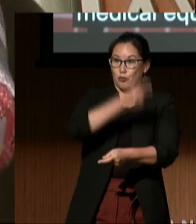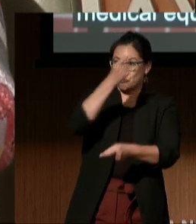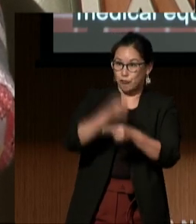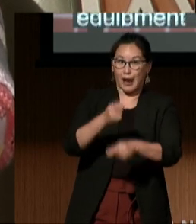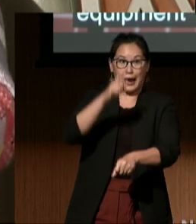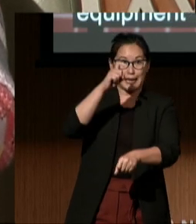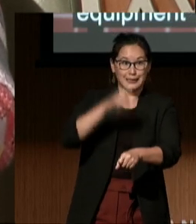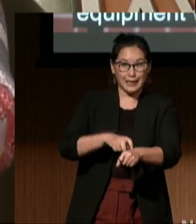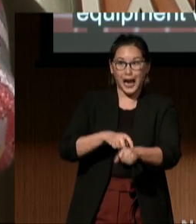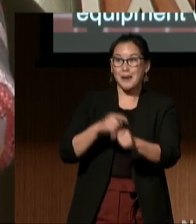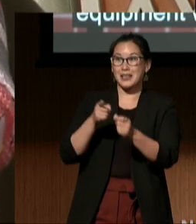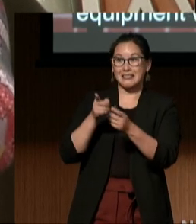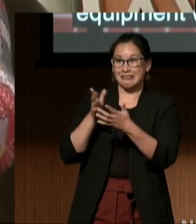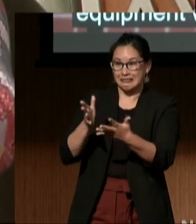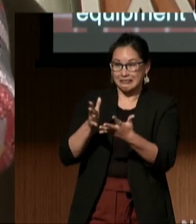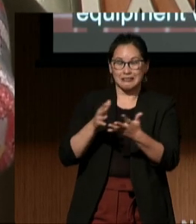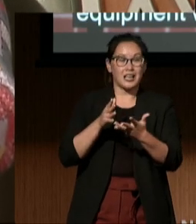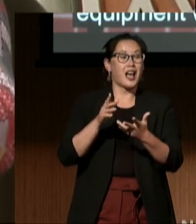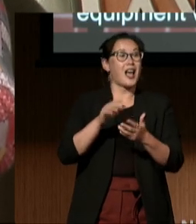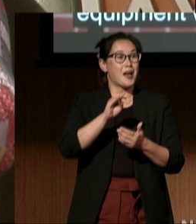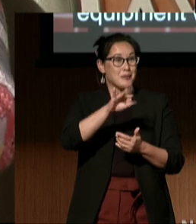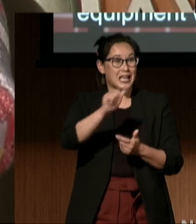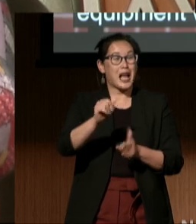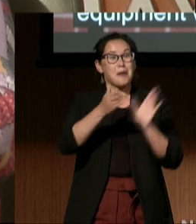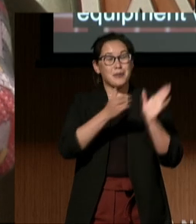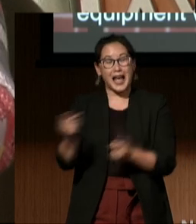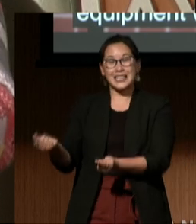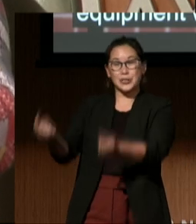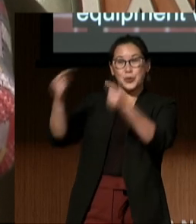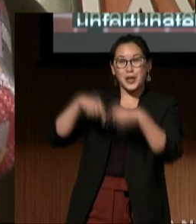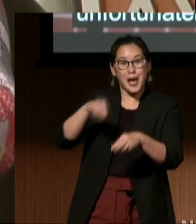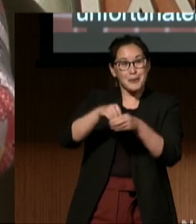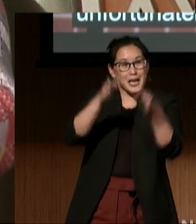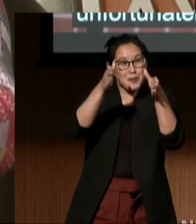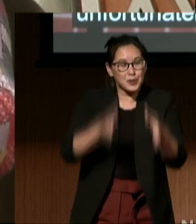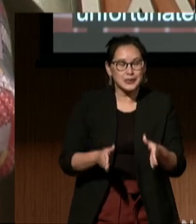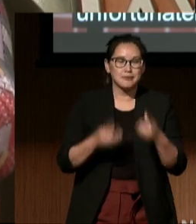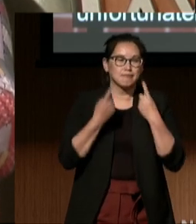unfortunately, she had planned to be here in person and it did not work out.